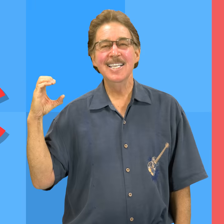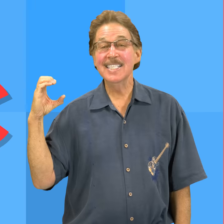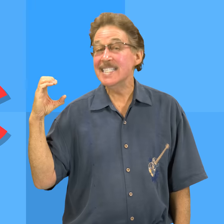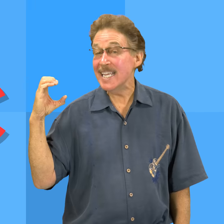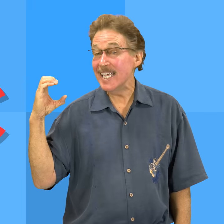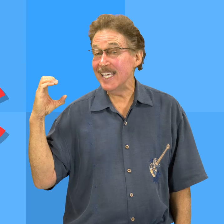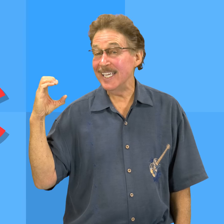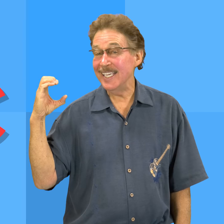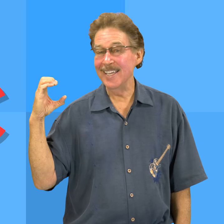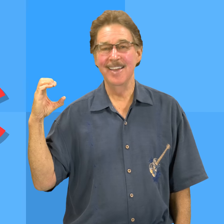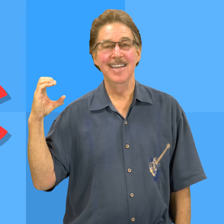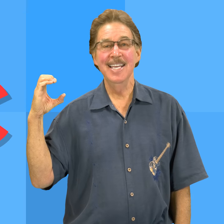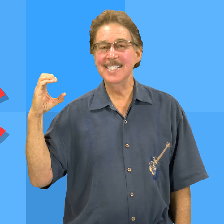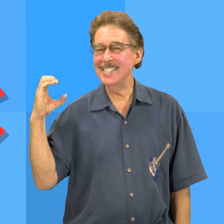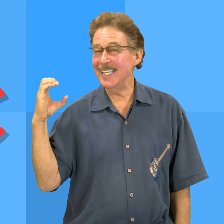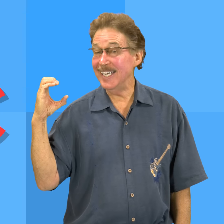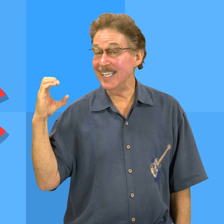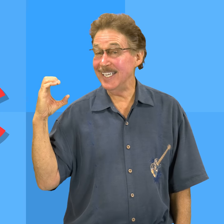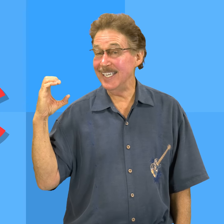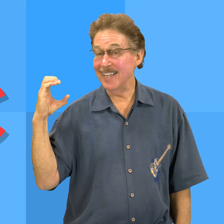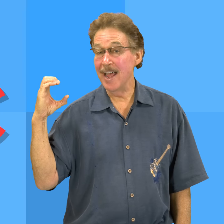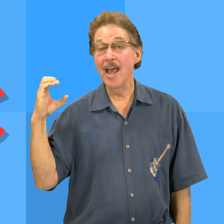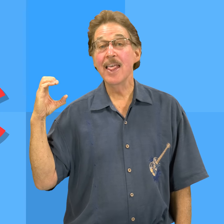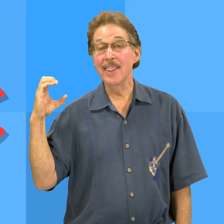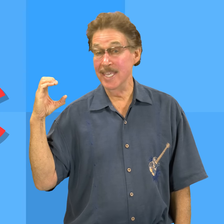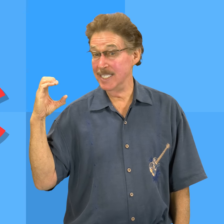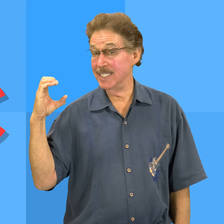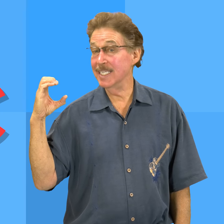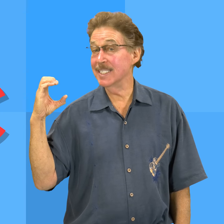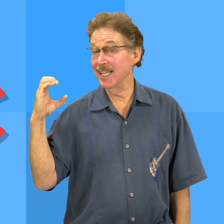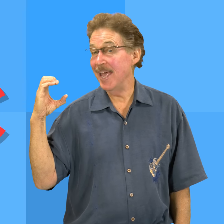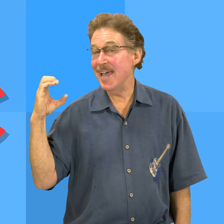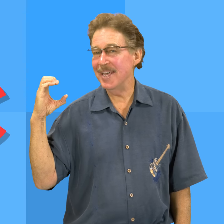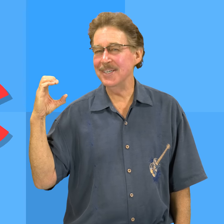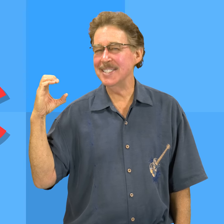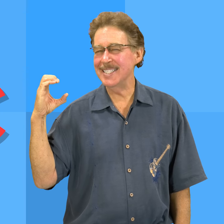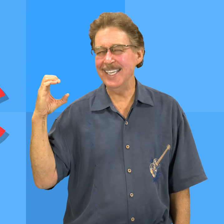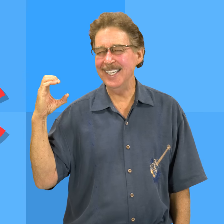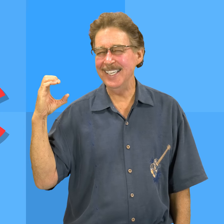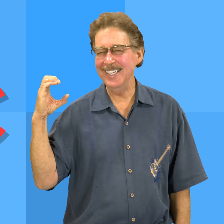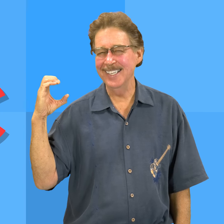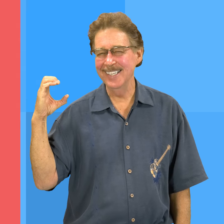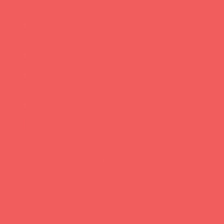C, c, this is the letter c